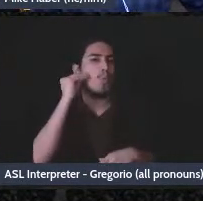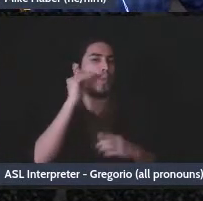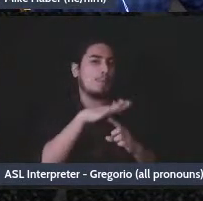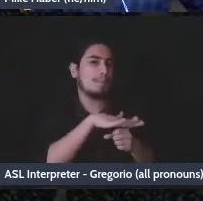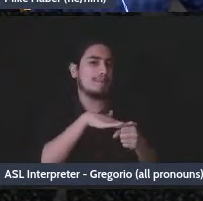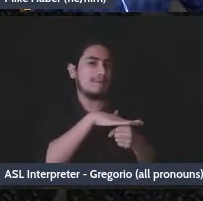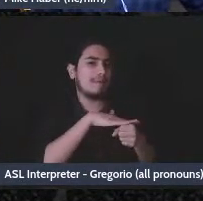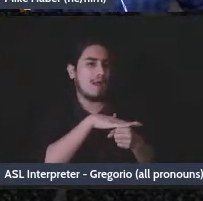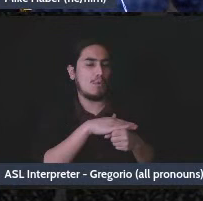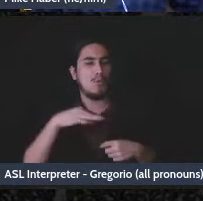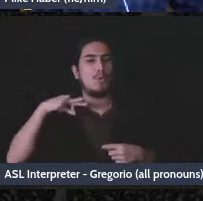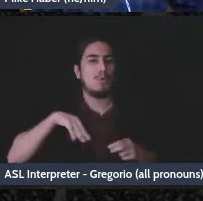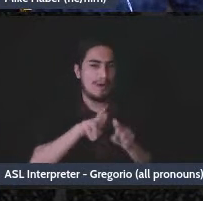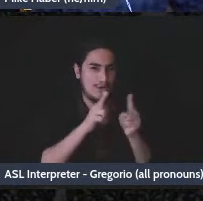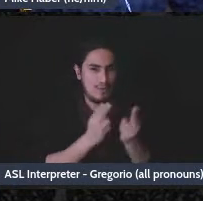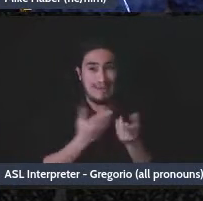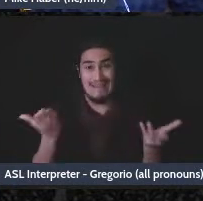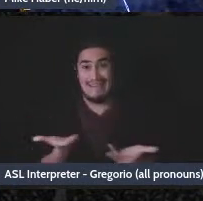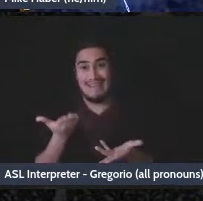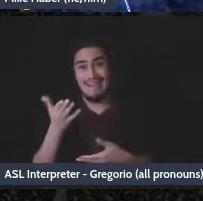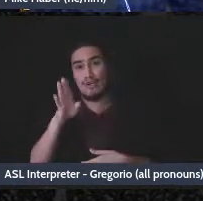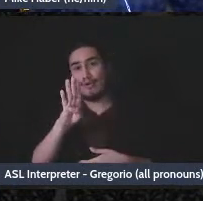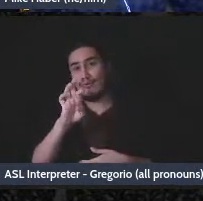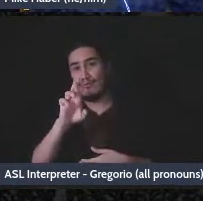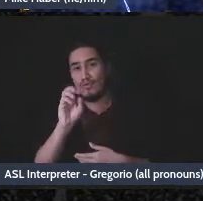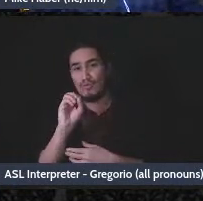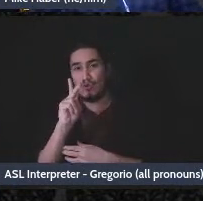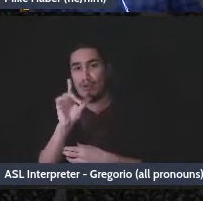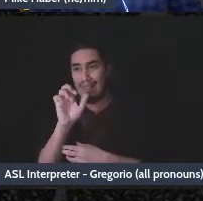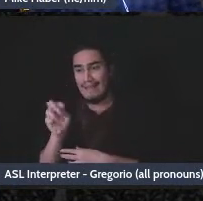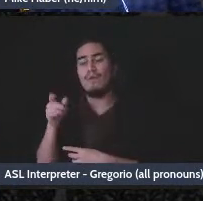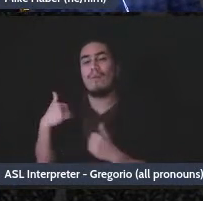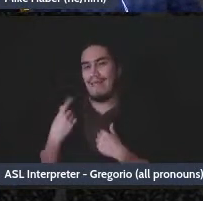Brooklyn, New York, and here Brooklyn Cooperative Credit Union has been doing some of these, and